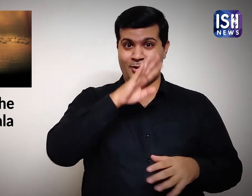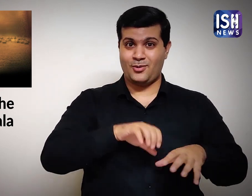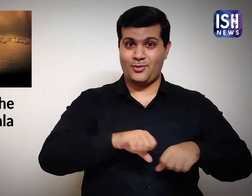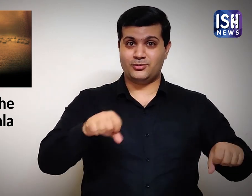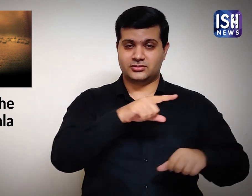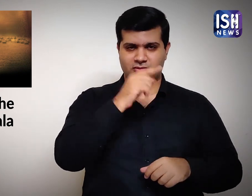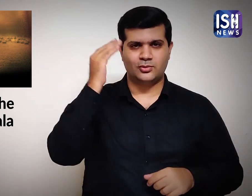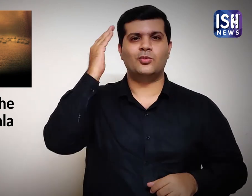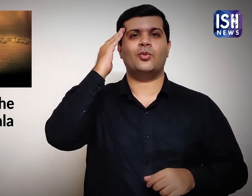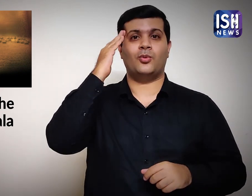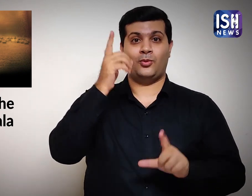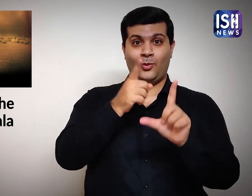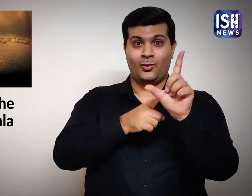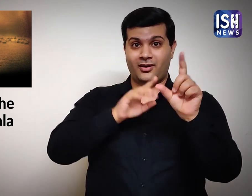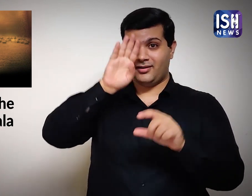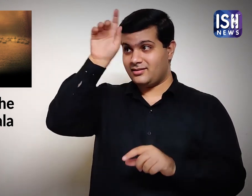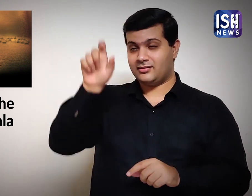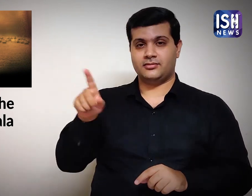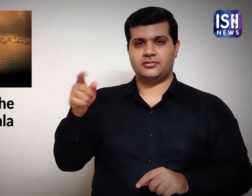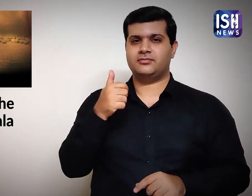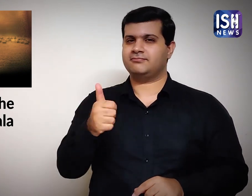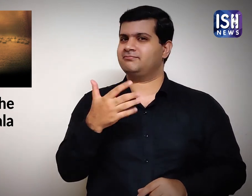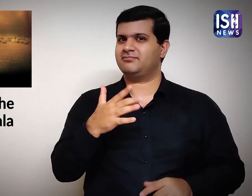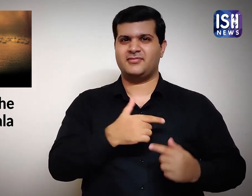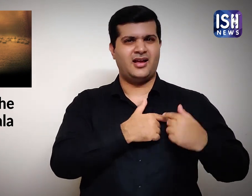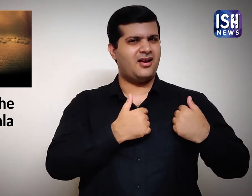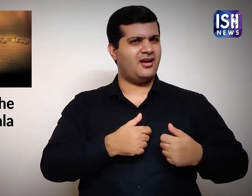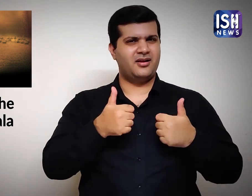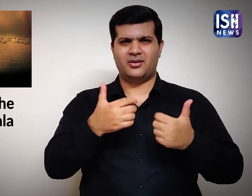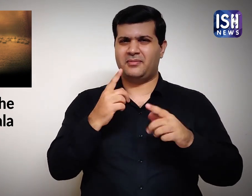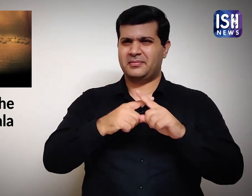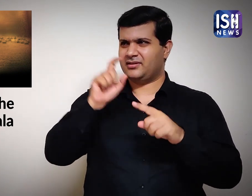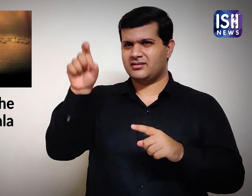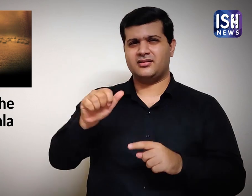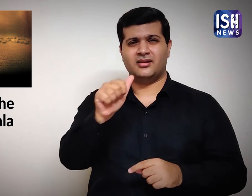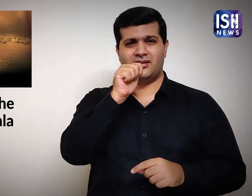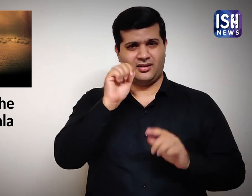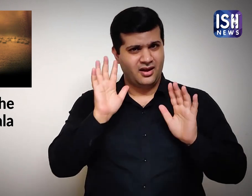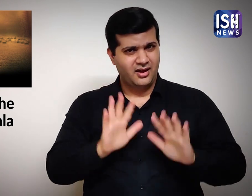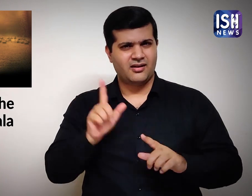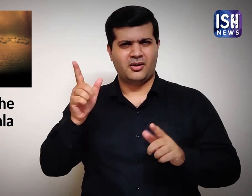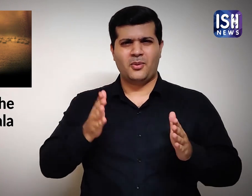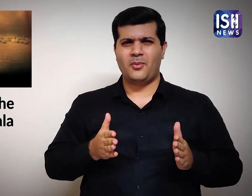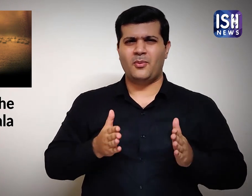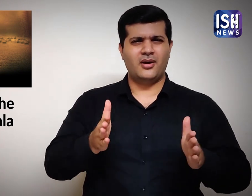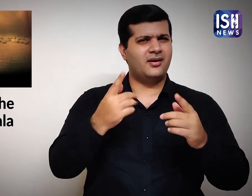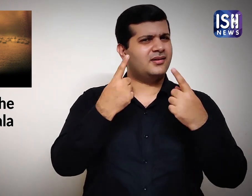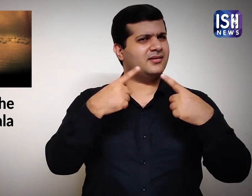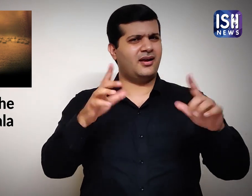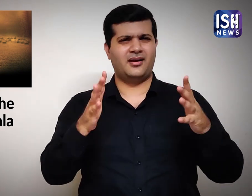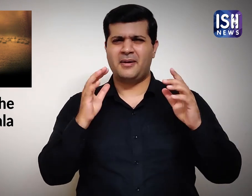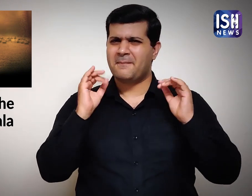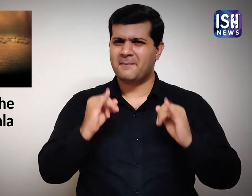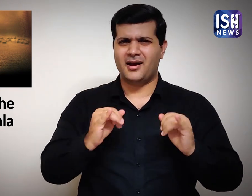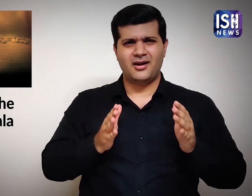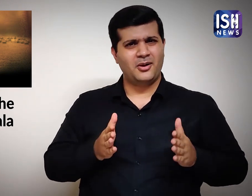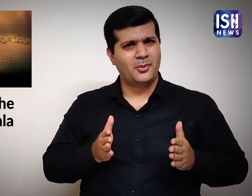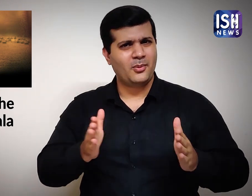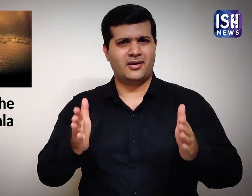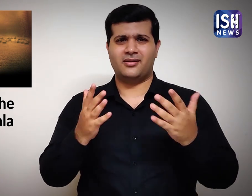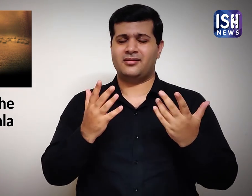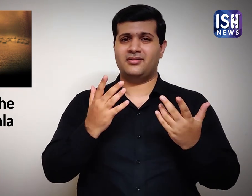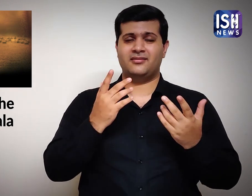Imam Hussain knew that Yazid was a spoilt drunkard who did not follow the rules of Islam.